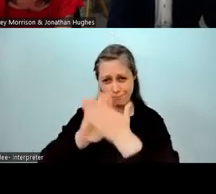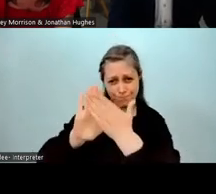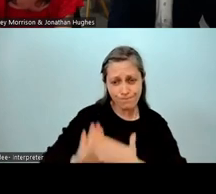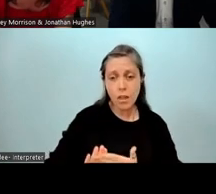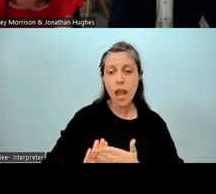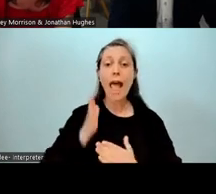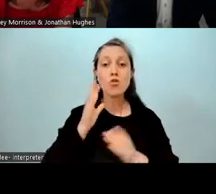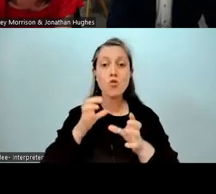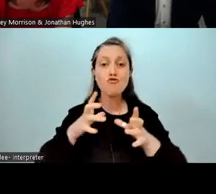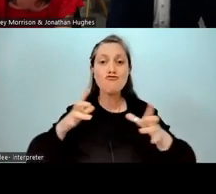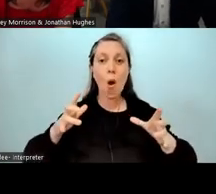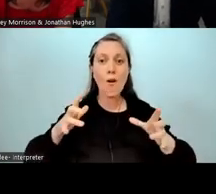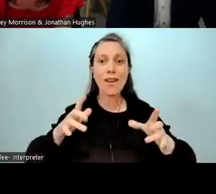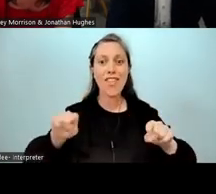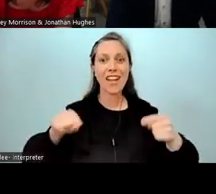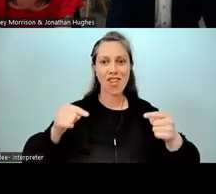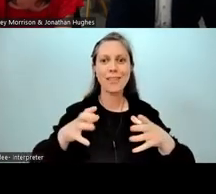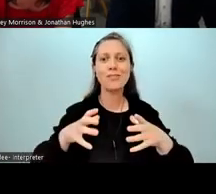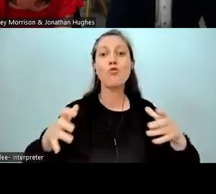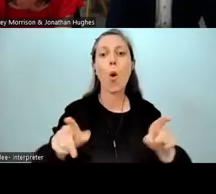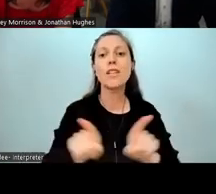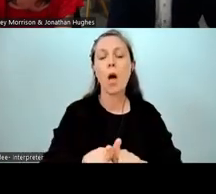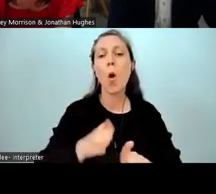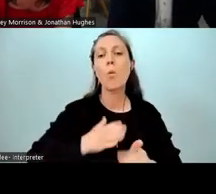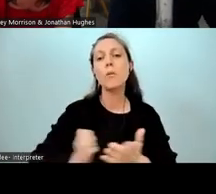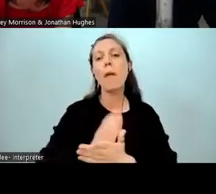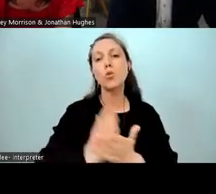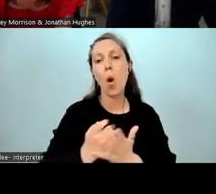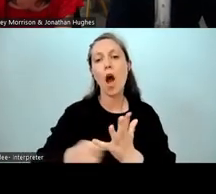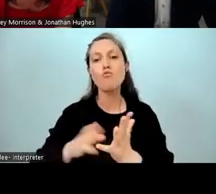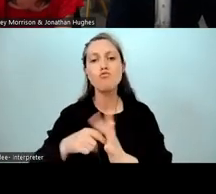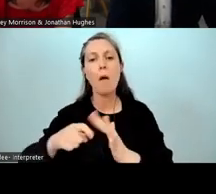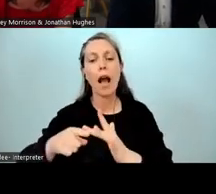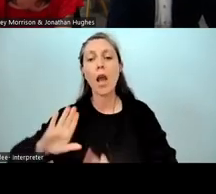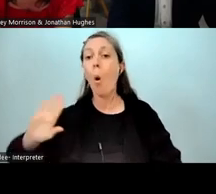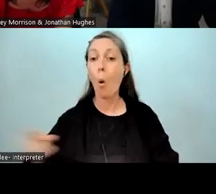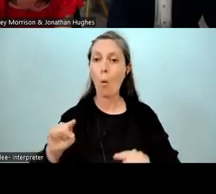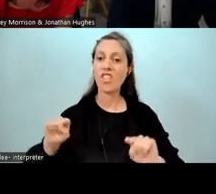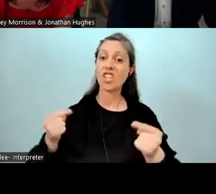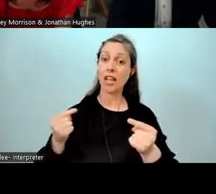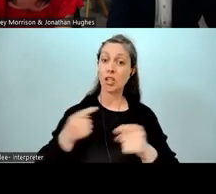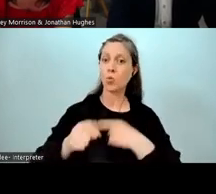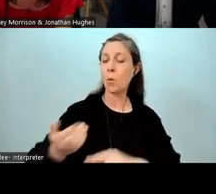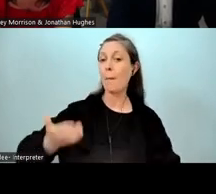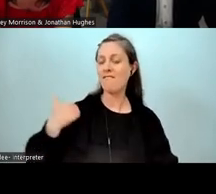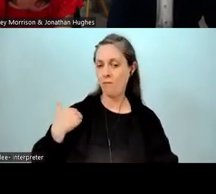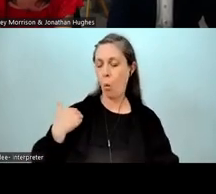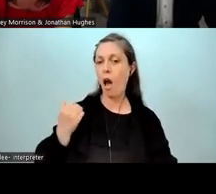it's been even more challenging because we want to make sure that our rumaki get all those opportunities you talked about before, but aren't governed by our timetable.